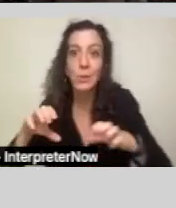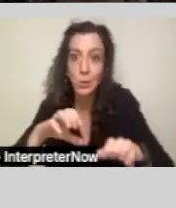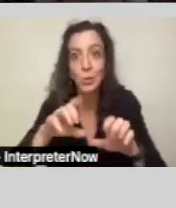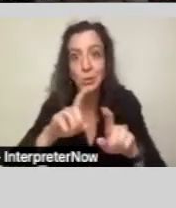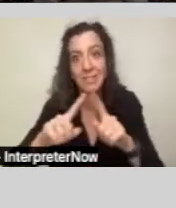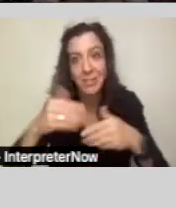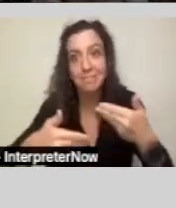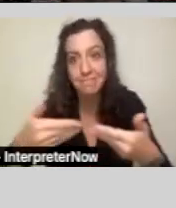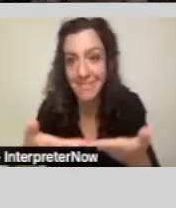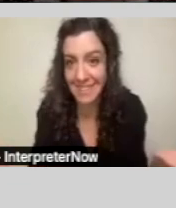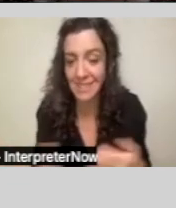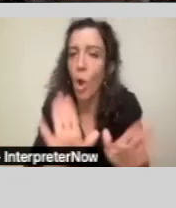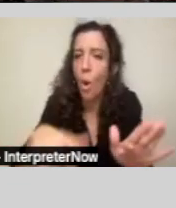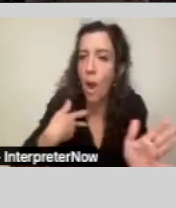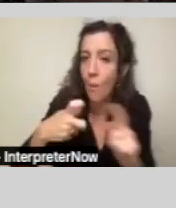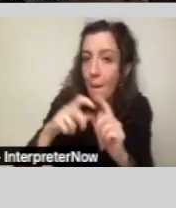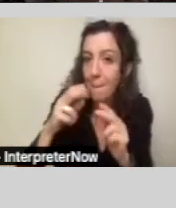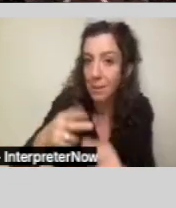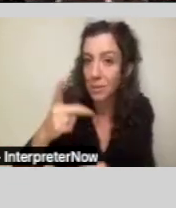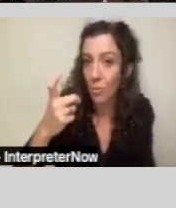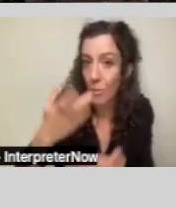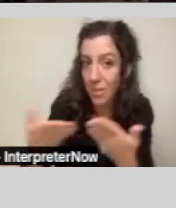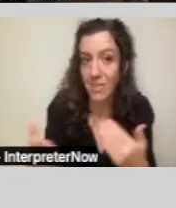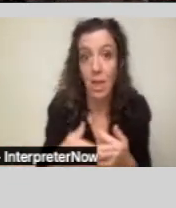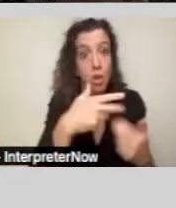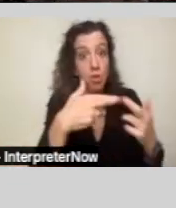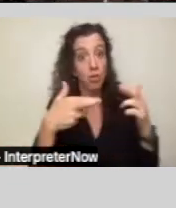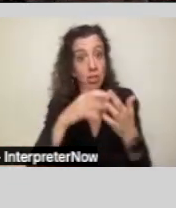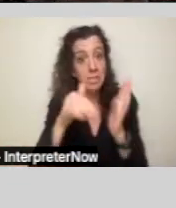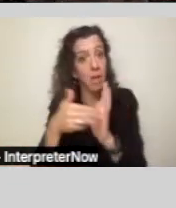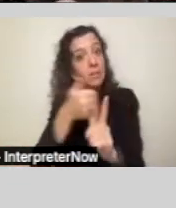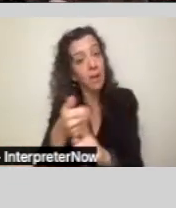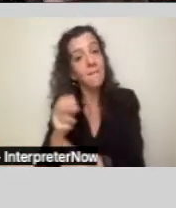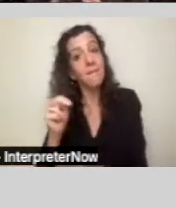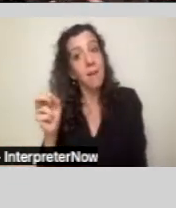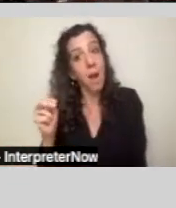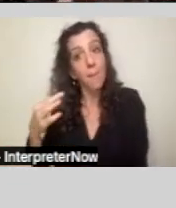And just one more point: The regional centers are non-profit agencies, but don't let that